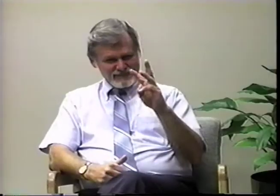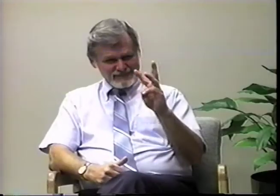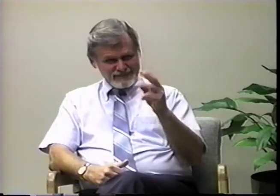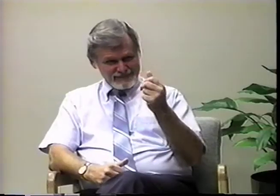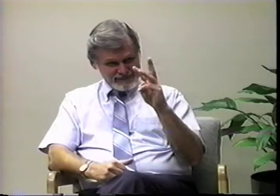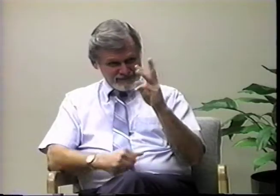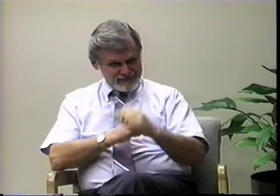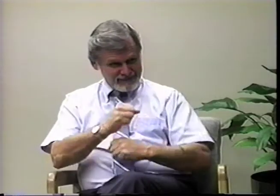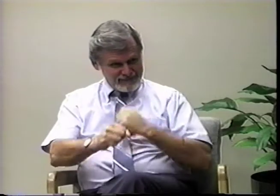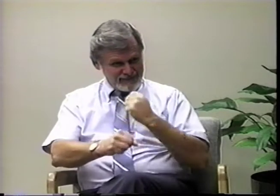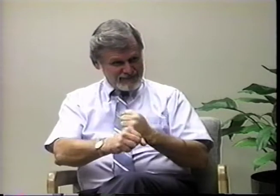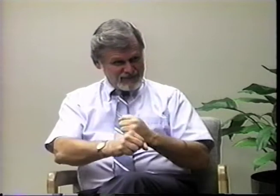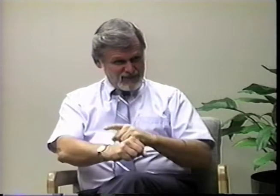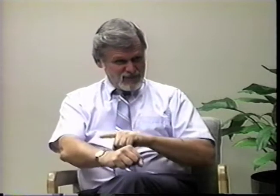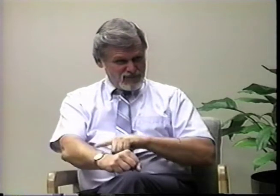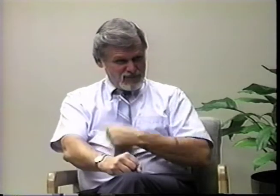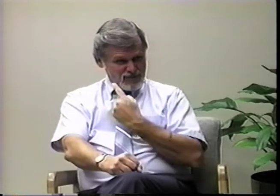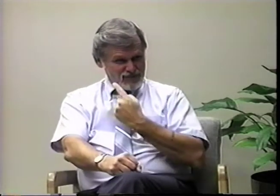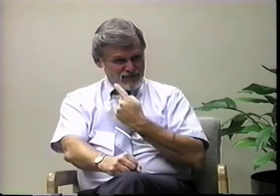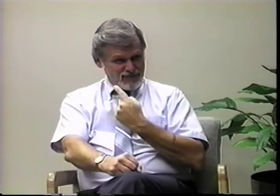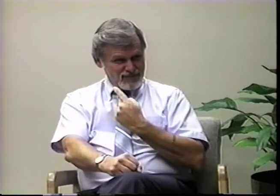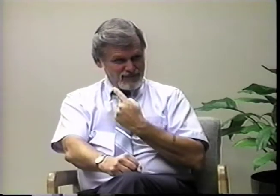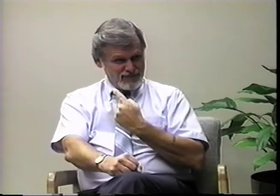Sixteen years that's a long time!